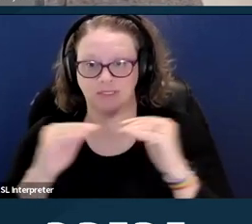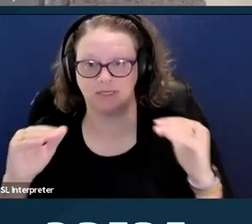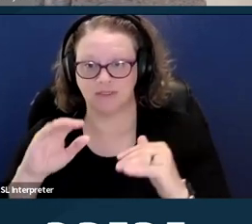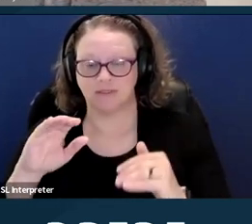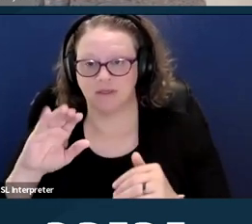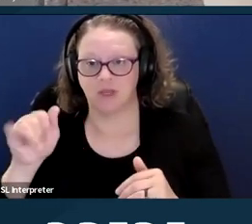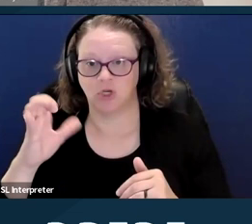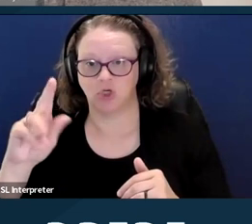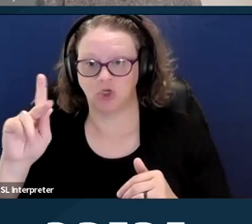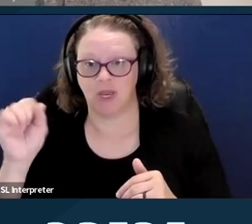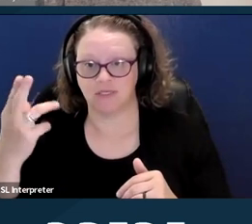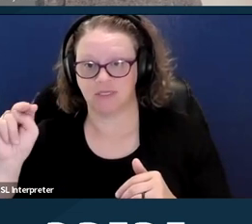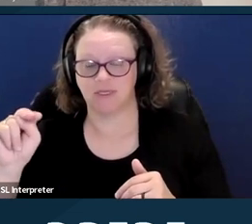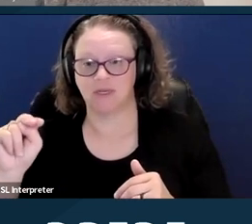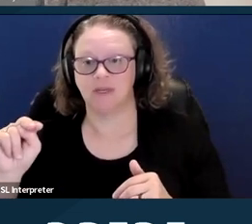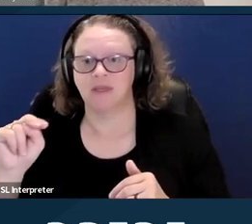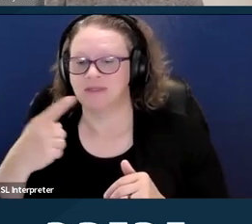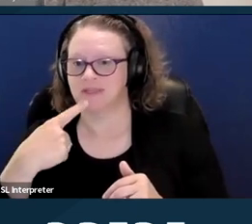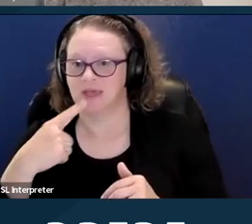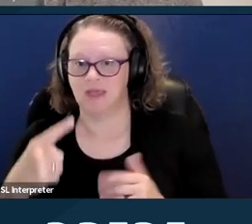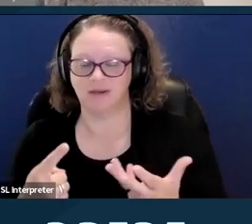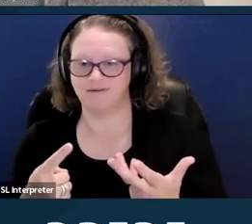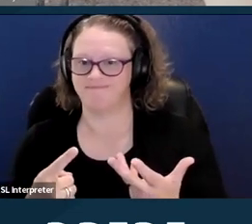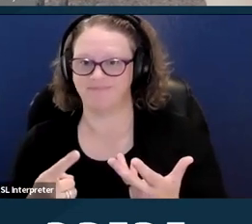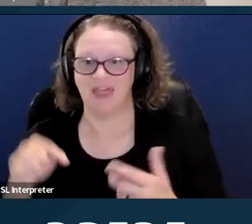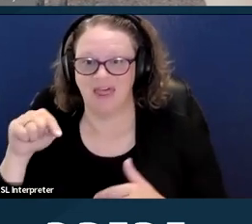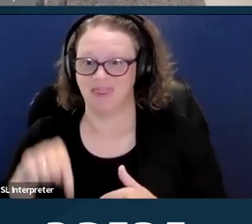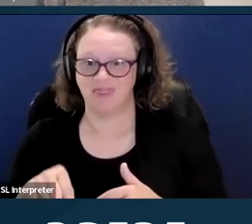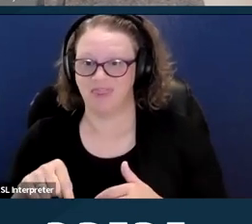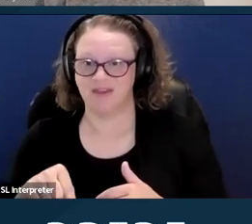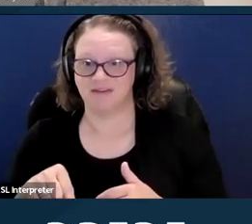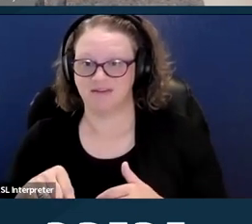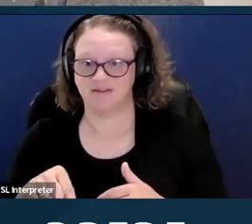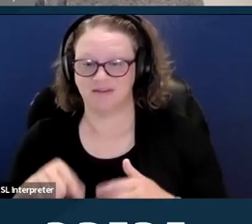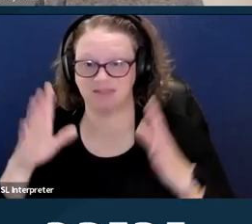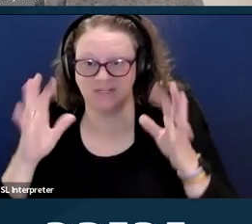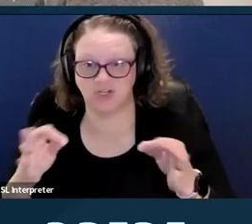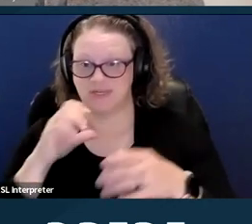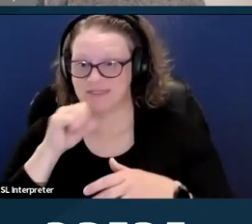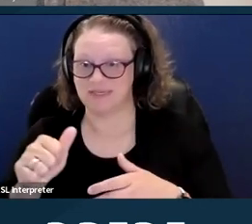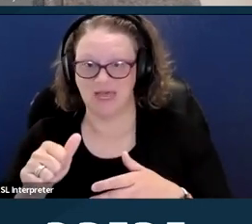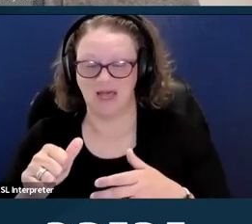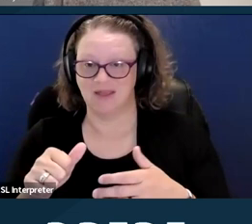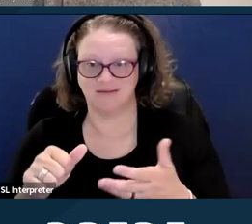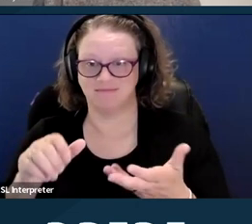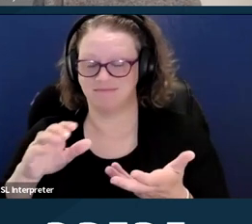for pregnant patients in Idaho, it is a delay, while this court waddles and the country waits,